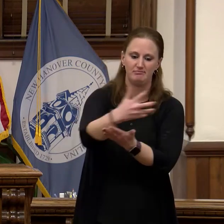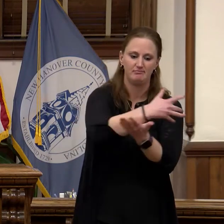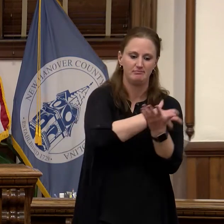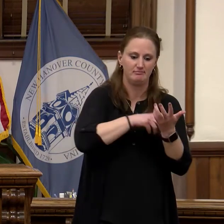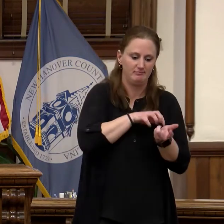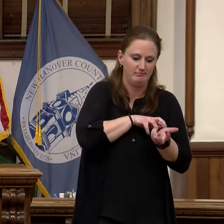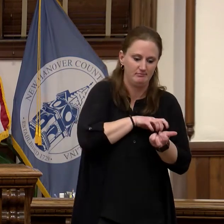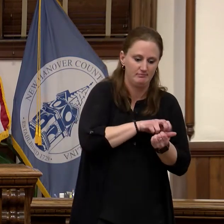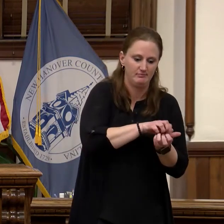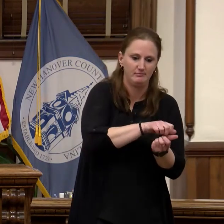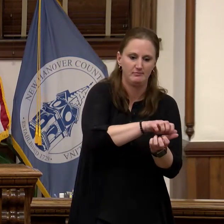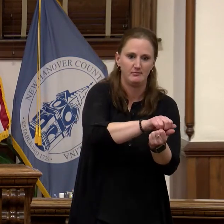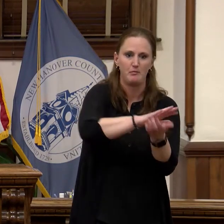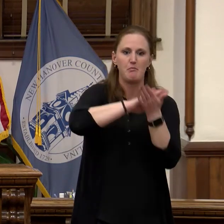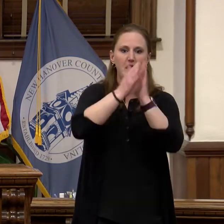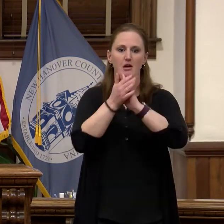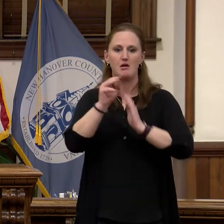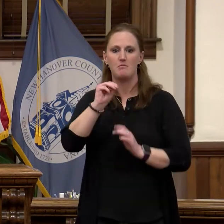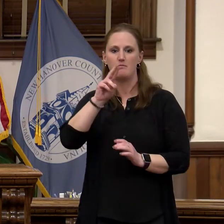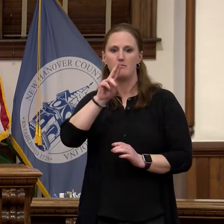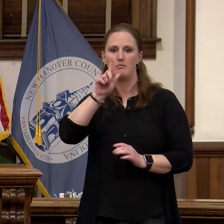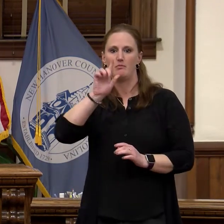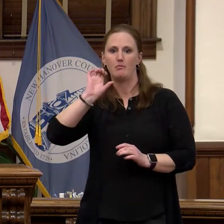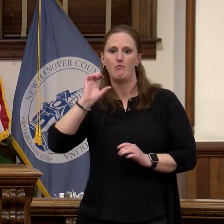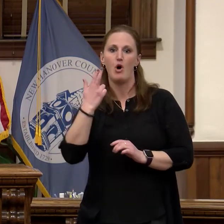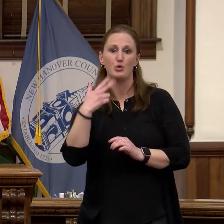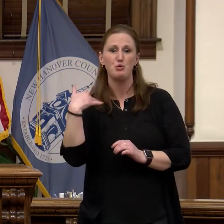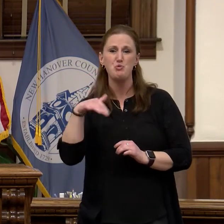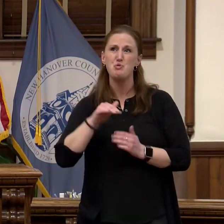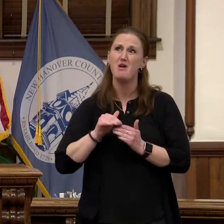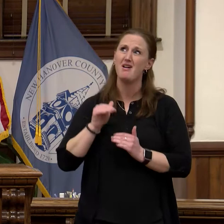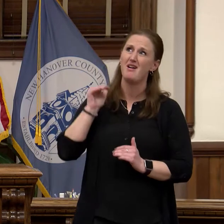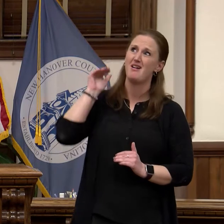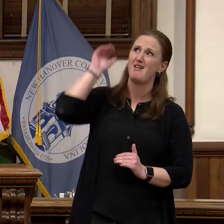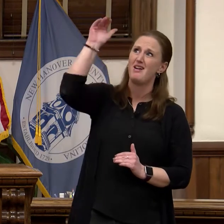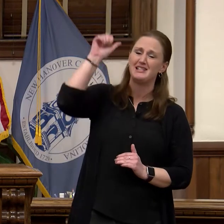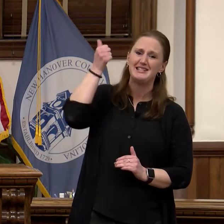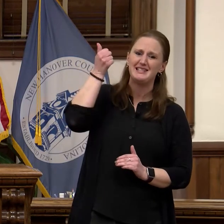about 17 feet. The forward-thinking and environmentally focused initiatives